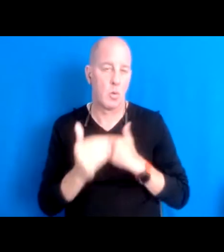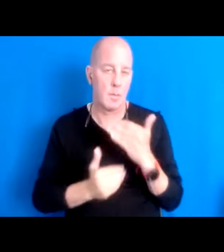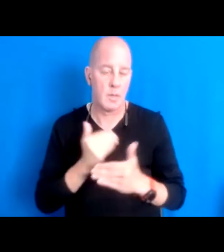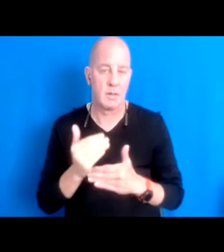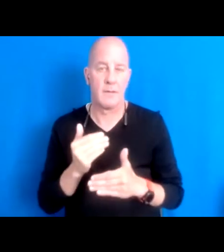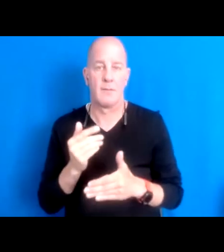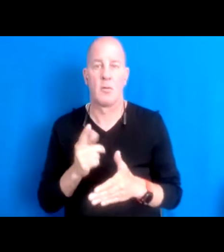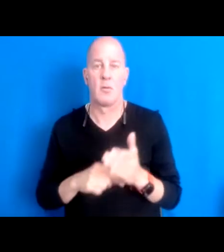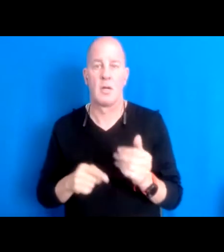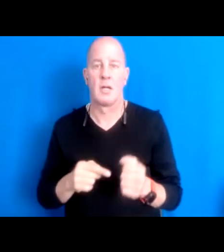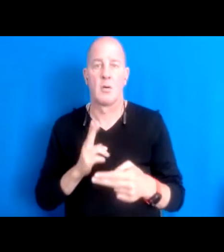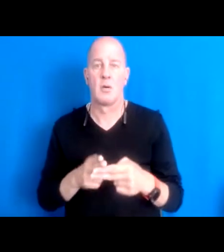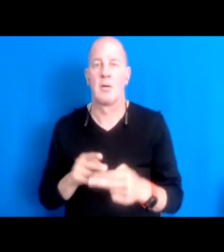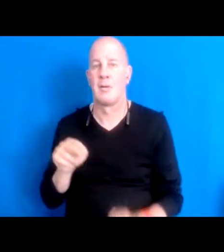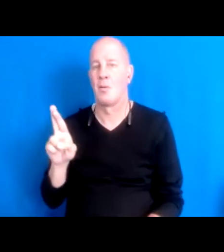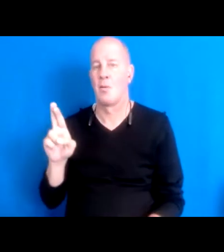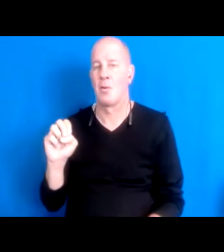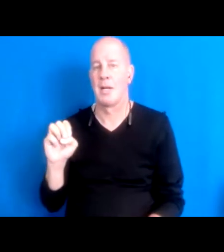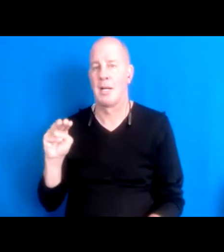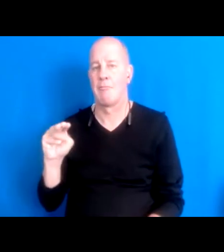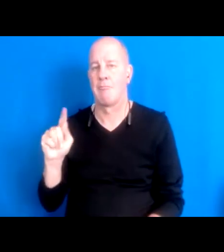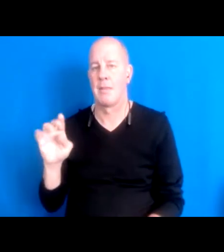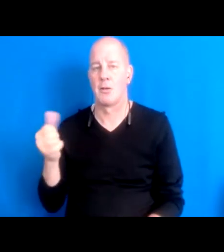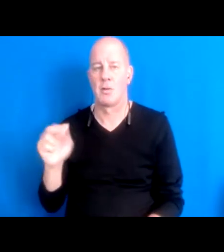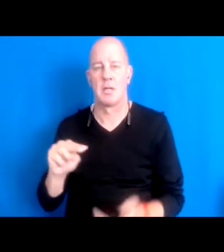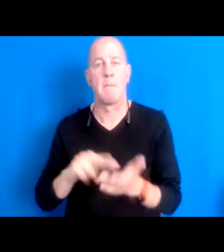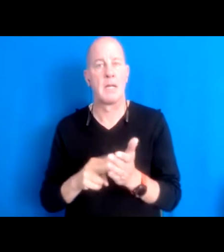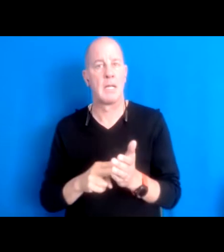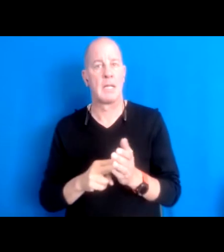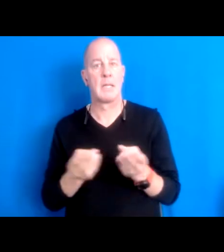cause we made creation, the return of it and the house that my grandparents built on my